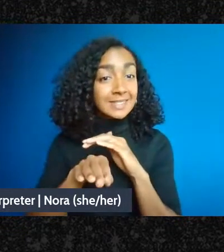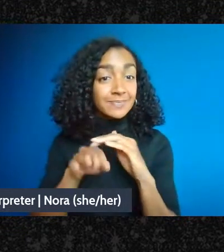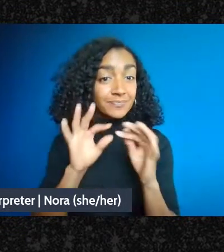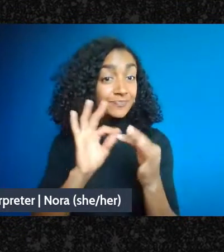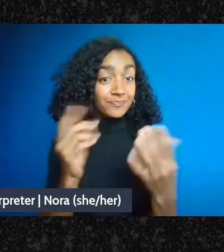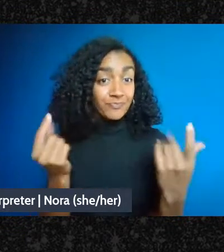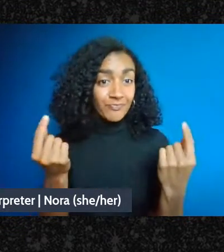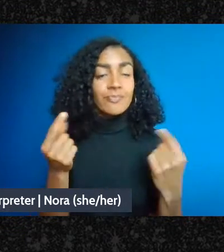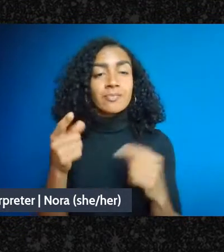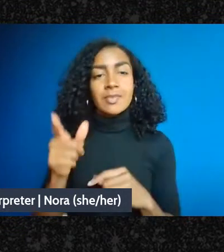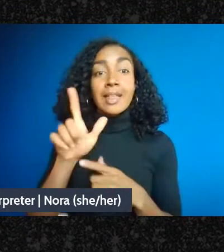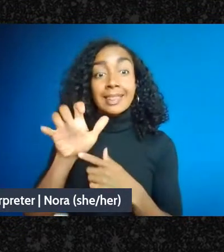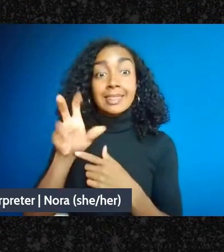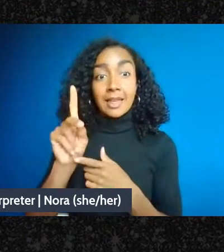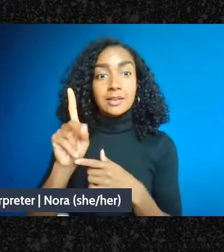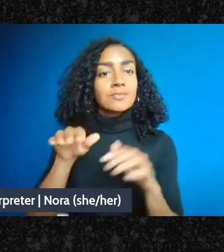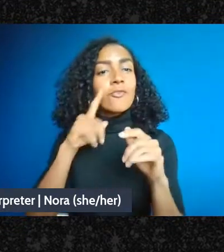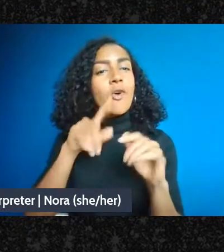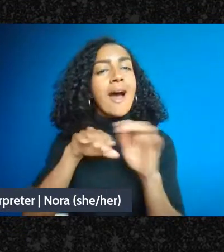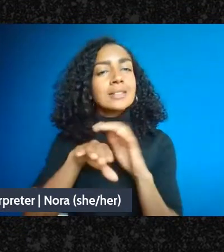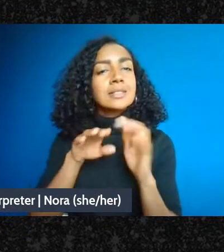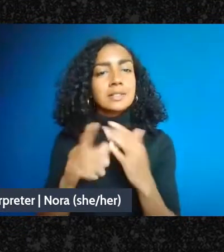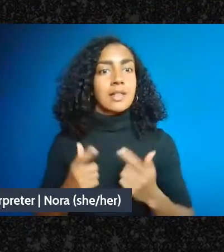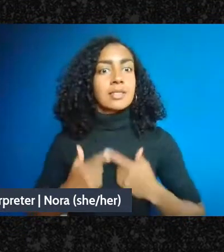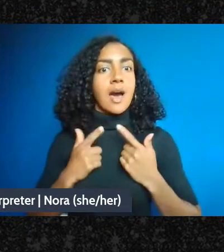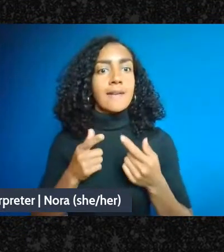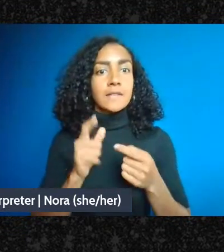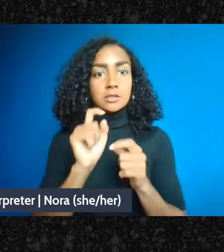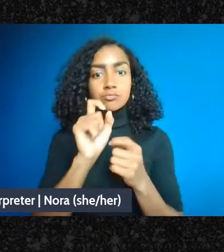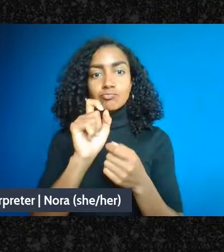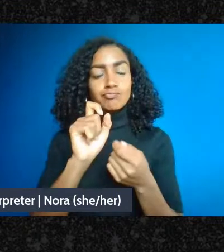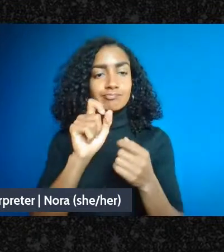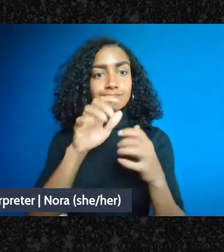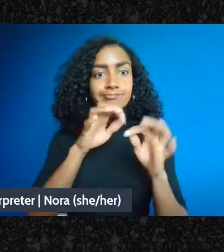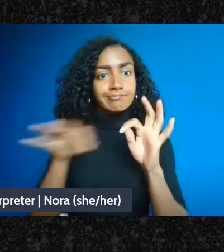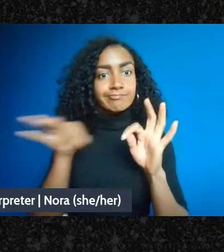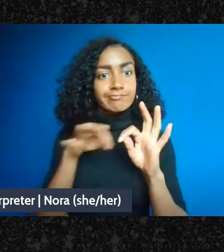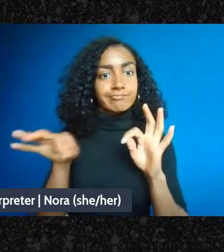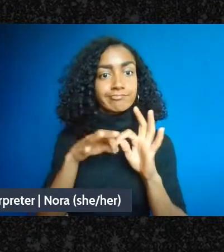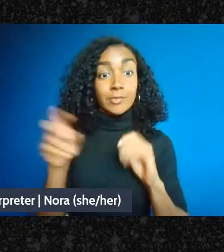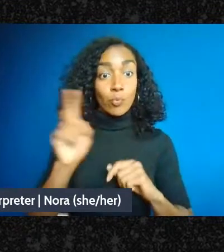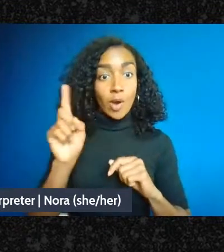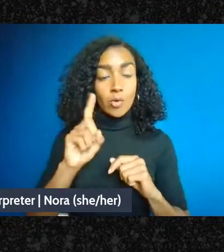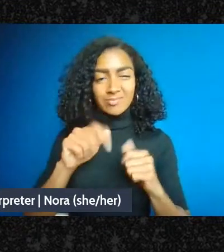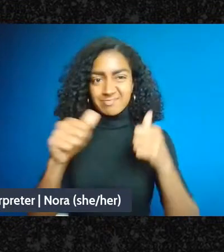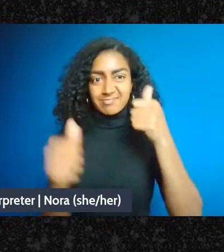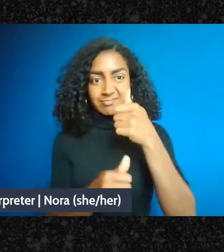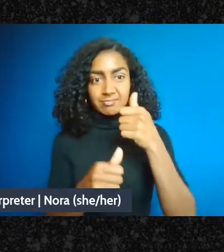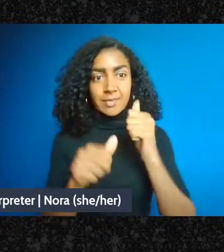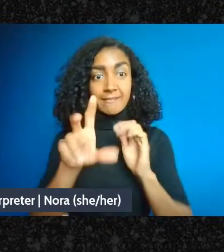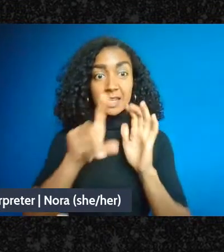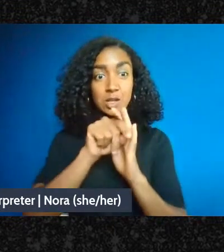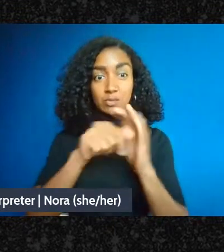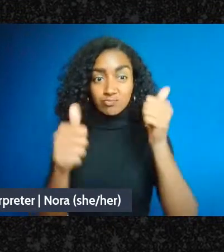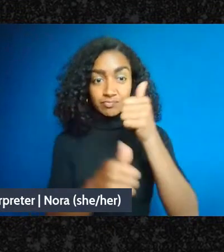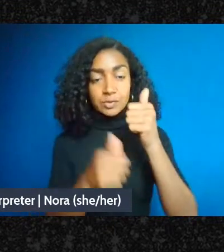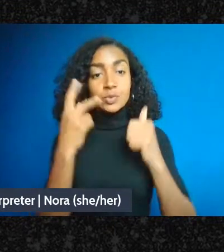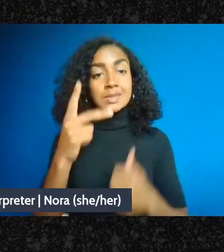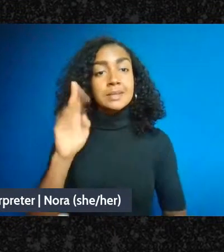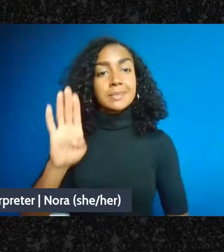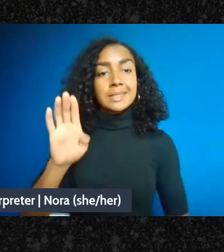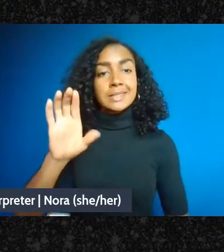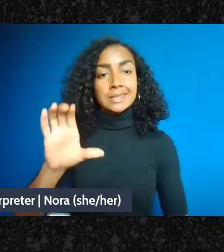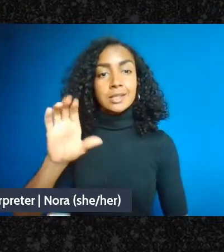live transcription for this event directly under the video on the BCRW event page or in the YouTube